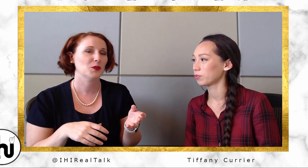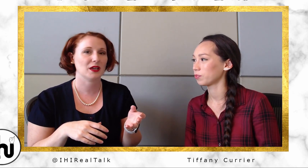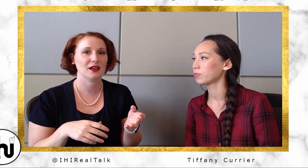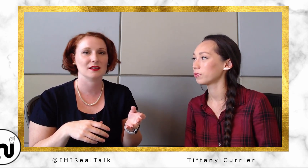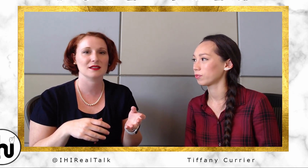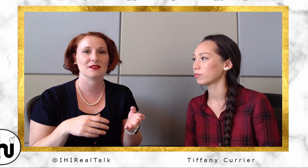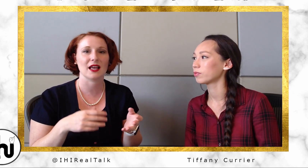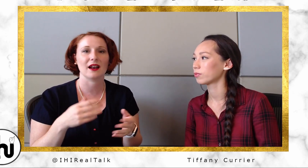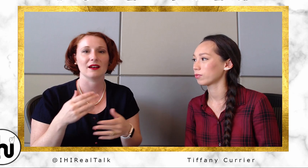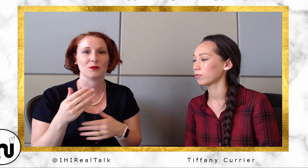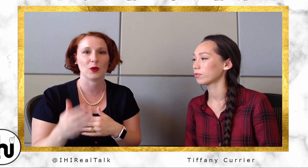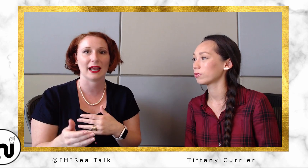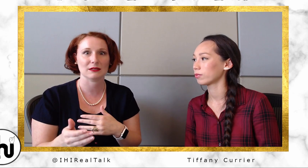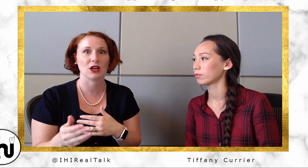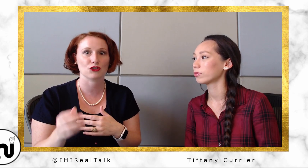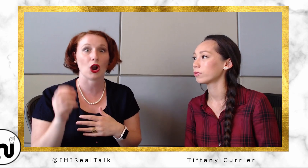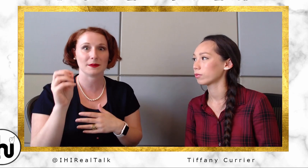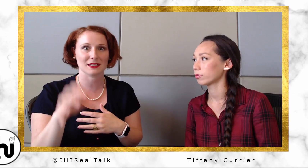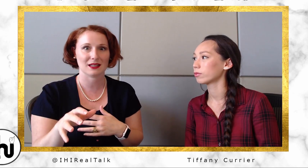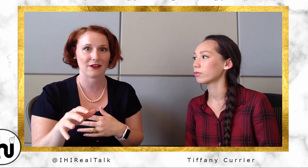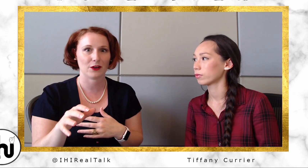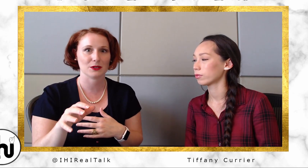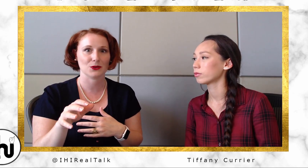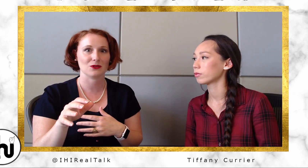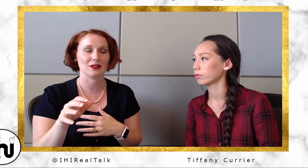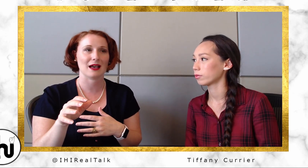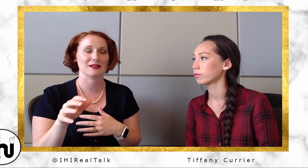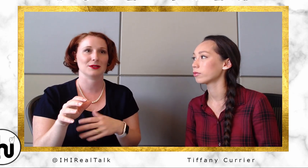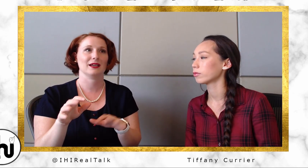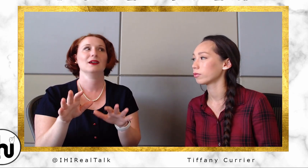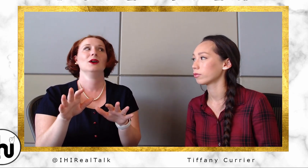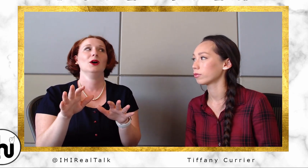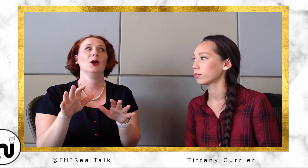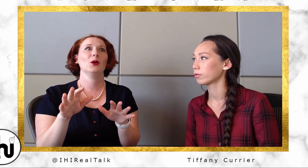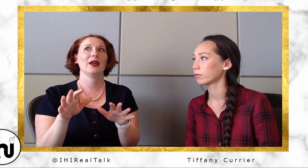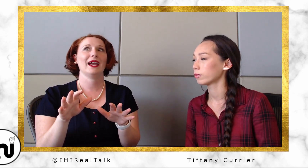then when I got dropped into that pharmaceutical class, I was like okay I